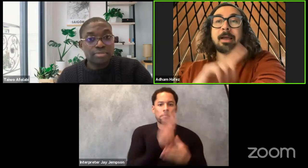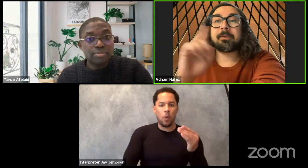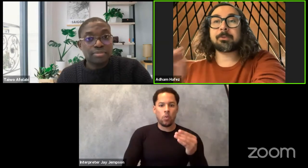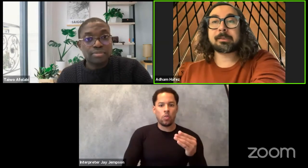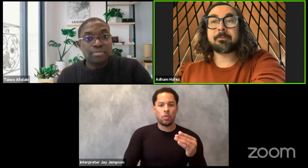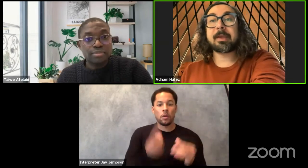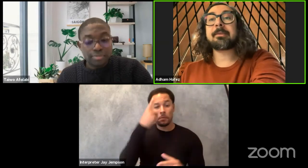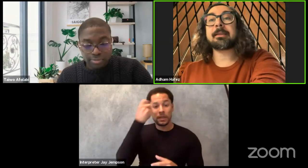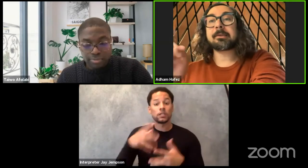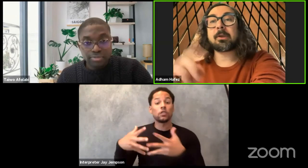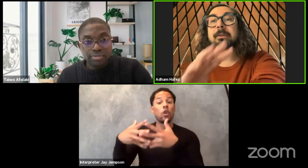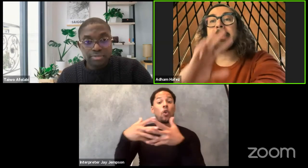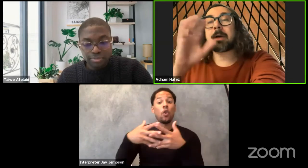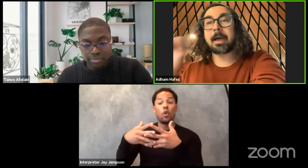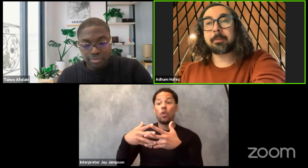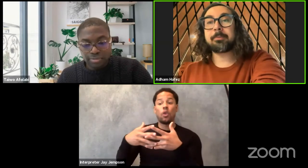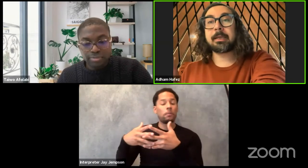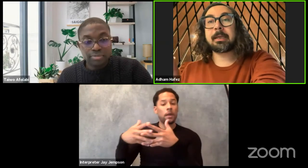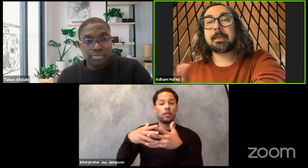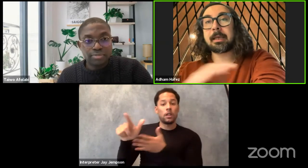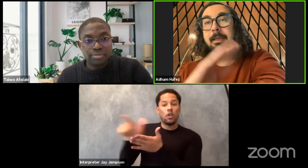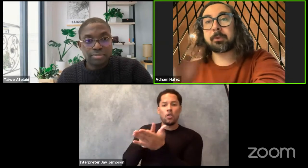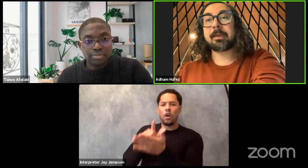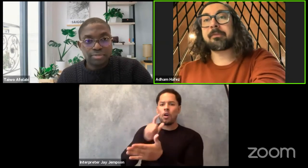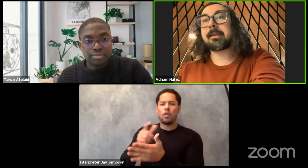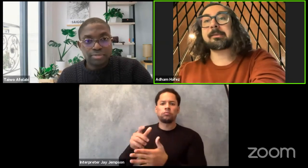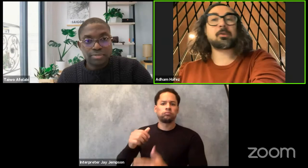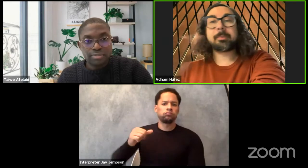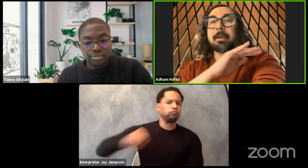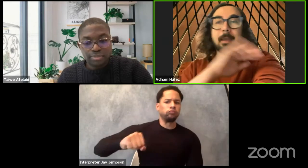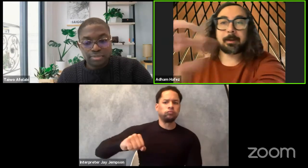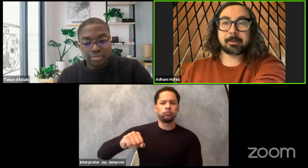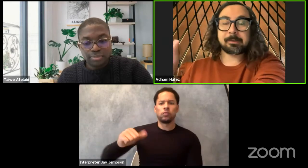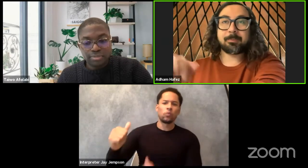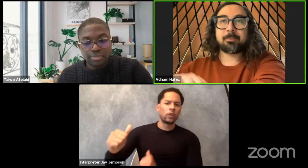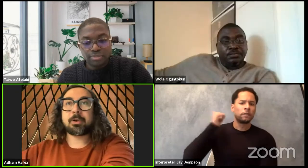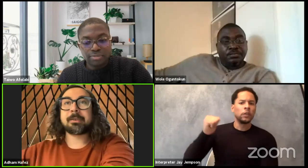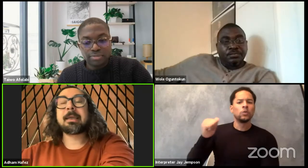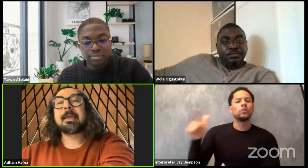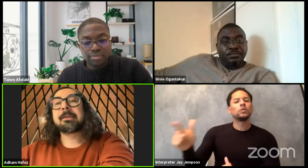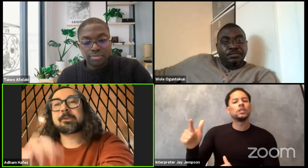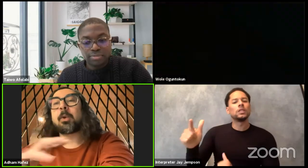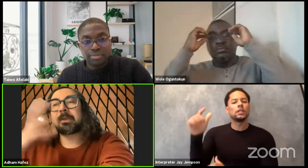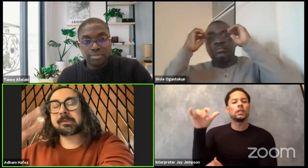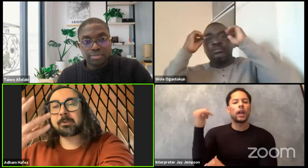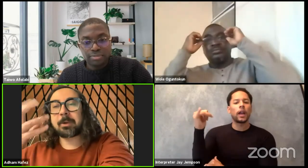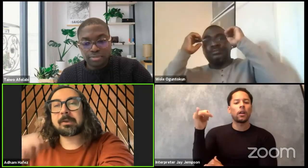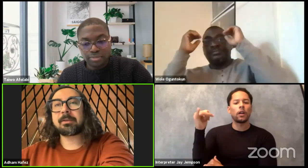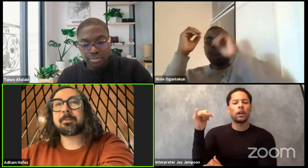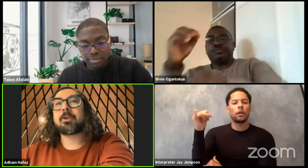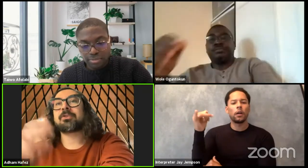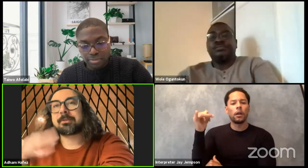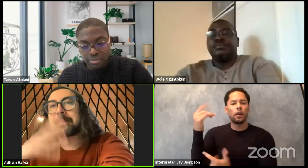to have Muslim faith and does North African's to Americans. So this is where we started the project.